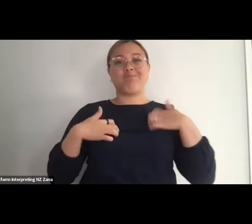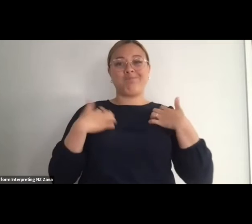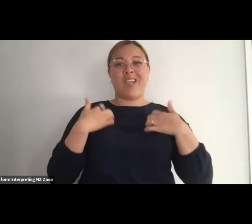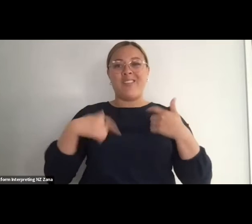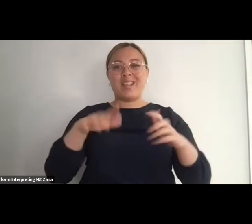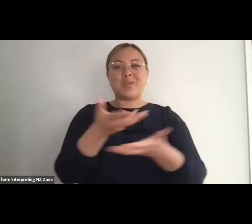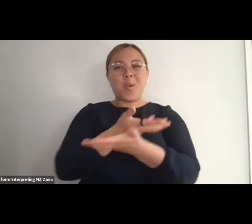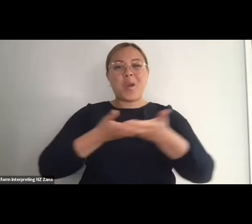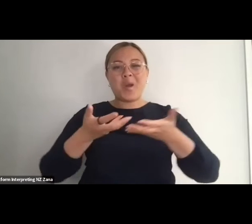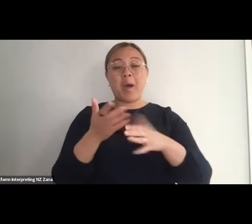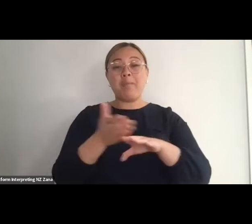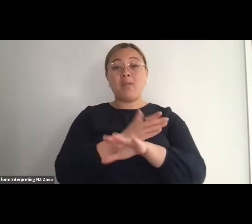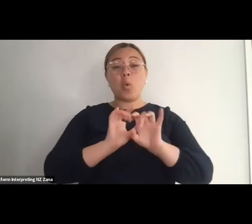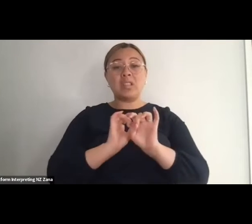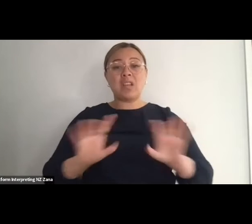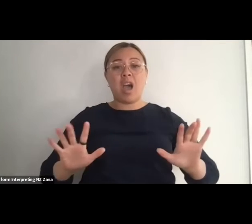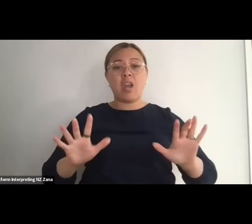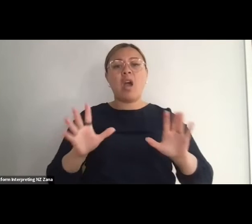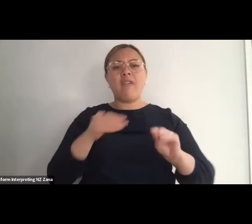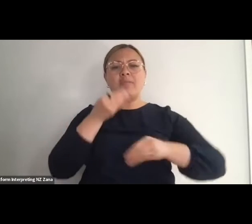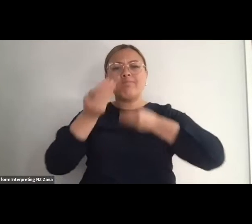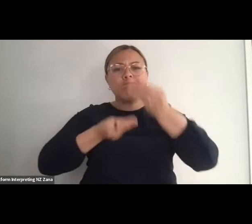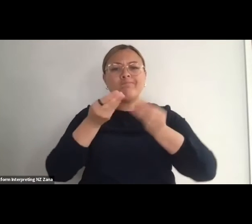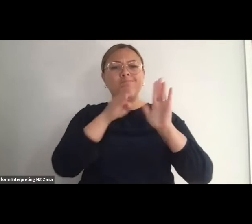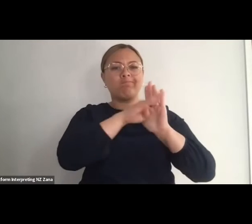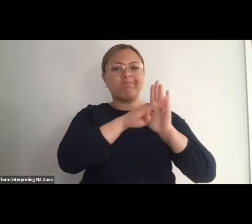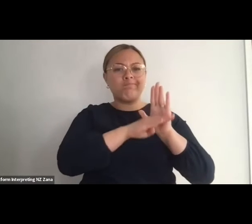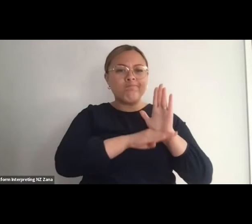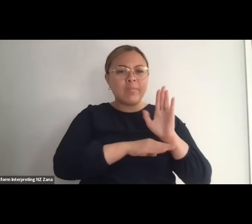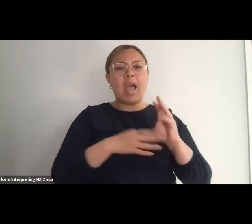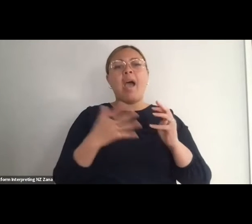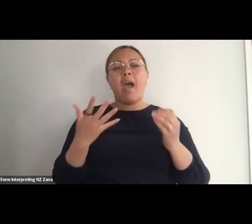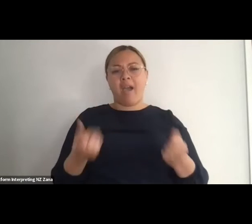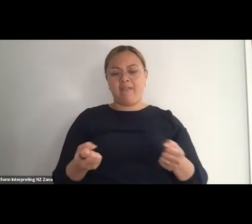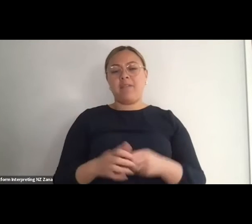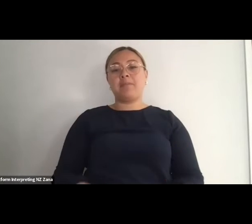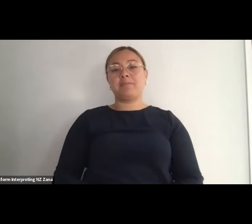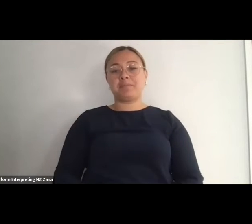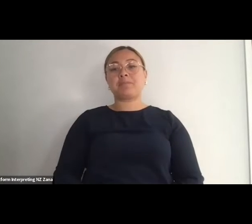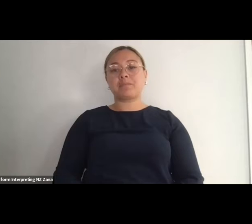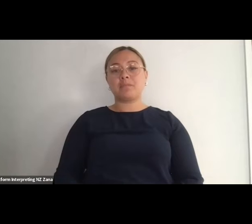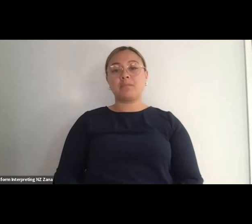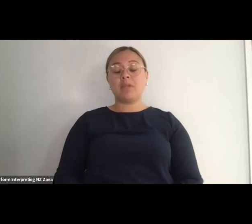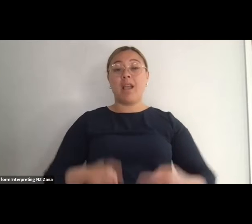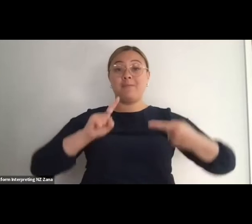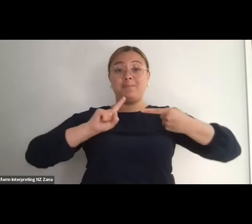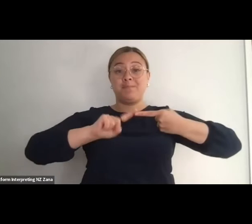housekeeping I wanted to go over. First of all make sure that your microphones are on mute,